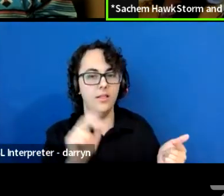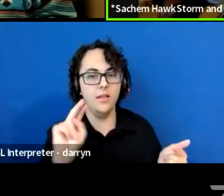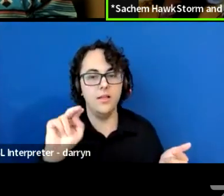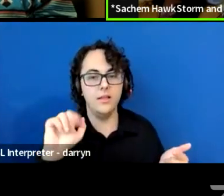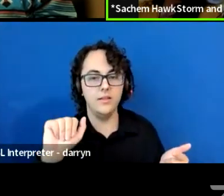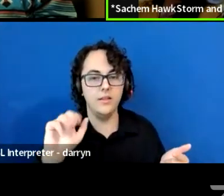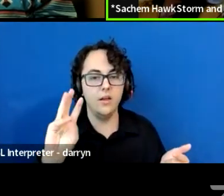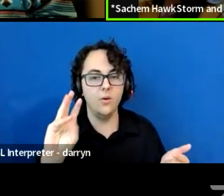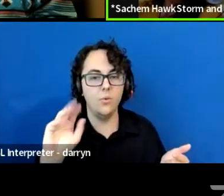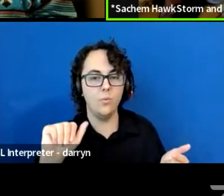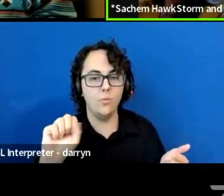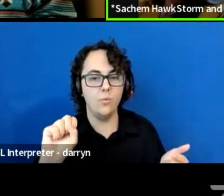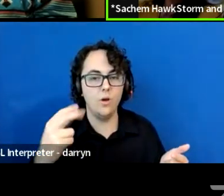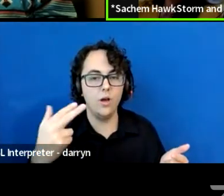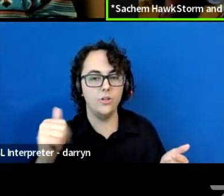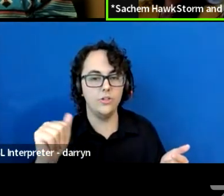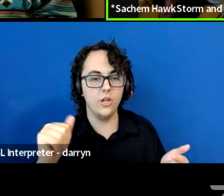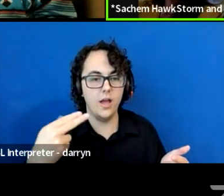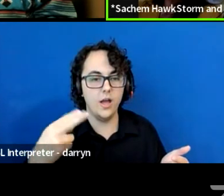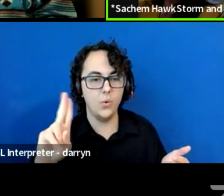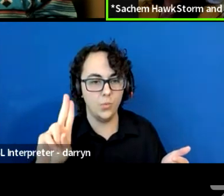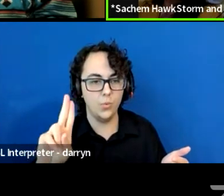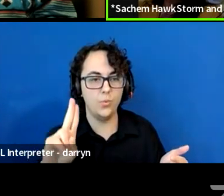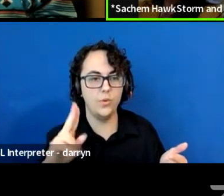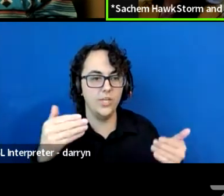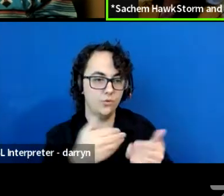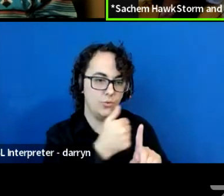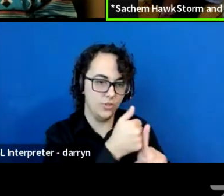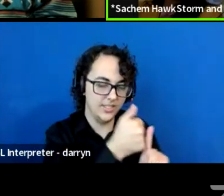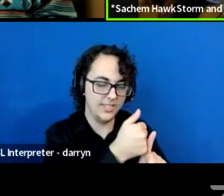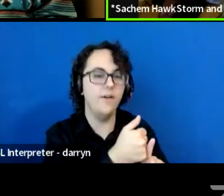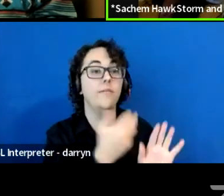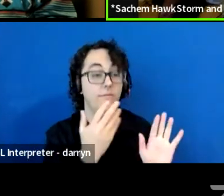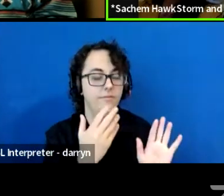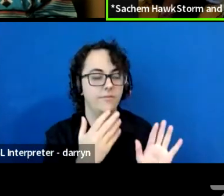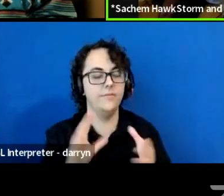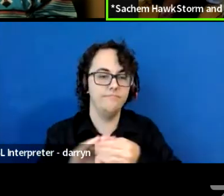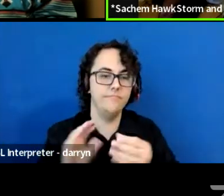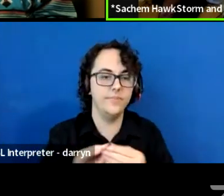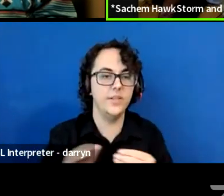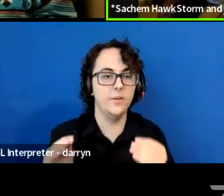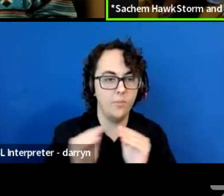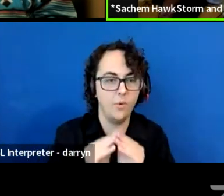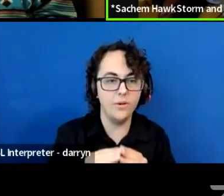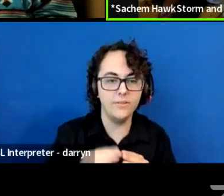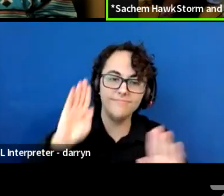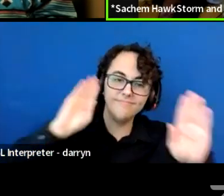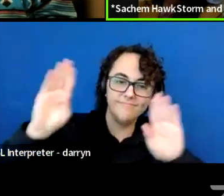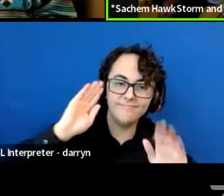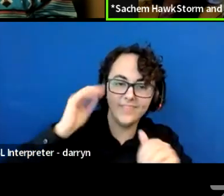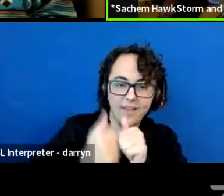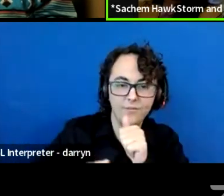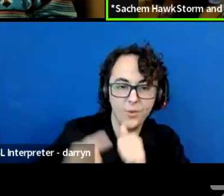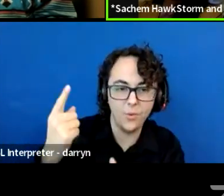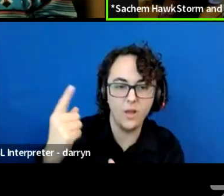And then we can talk a little bit about what we're doing. (foreign language) everyone,